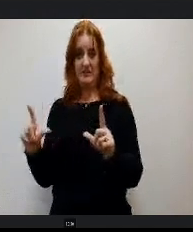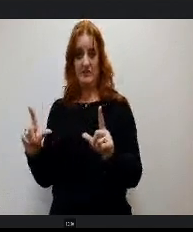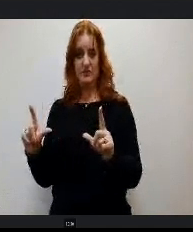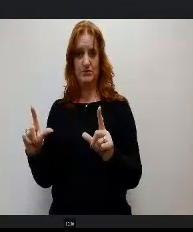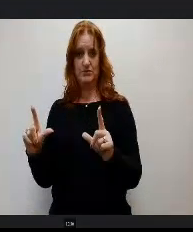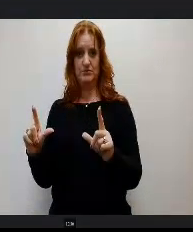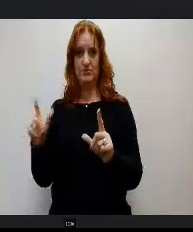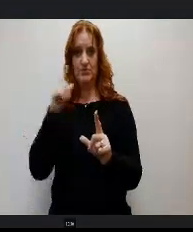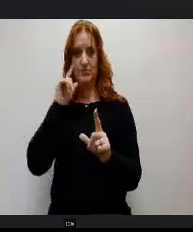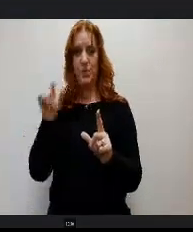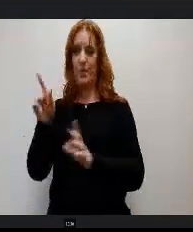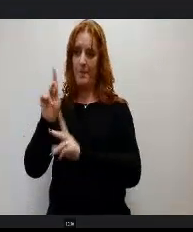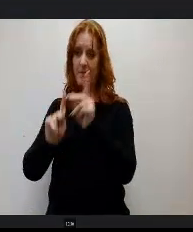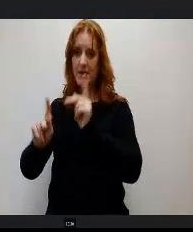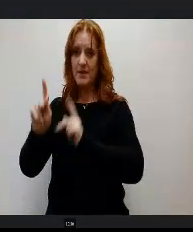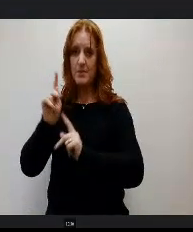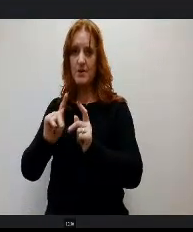folks if you look at House Bill 10/02.